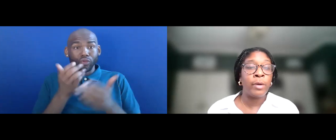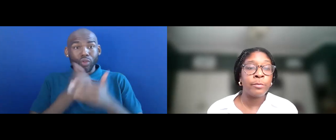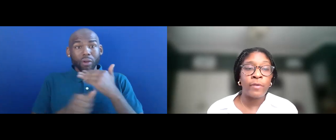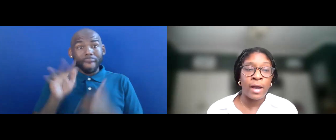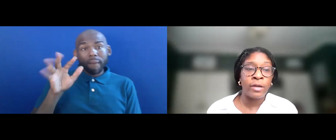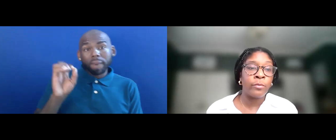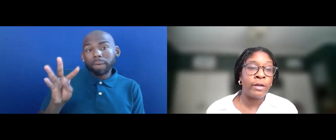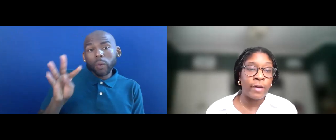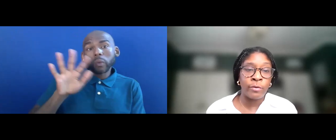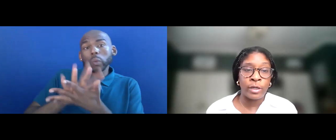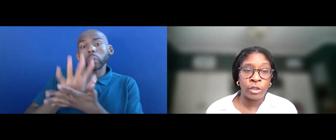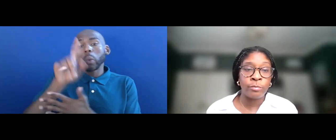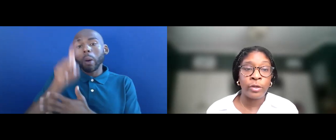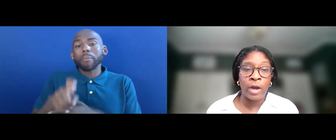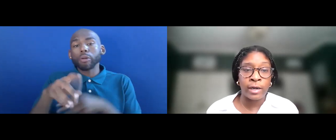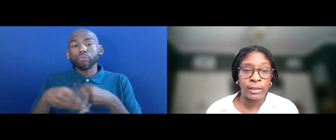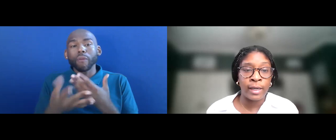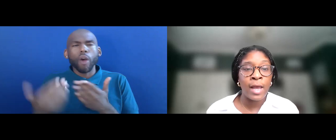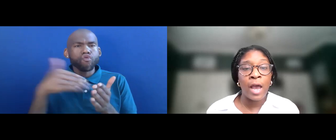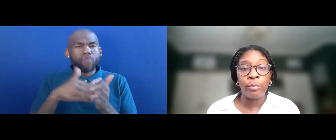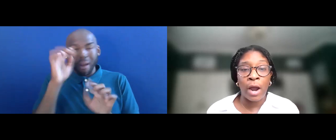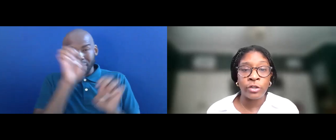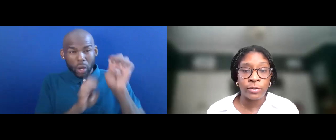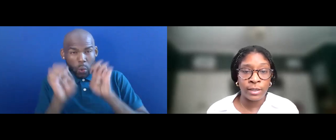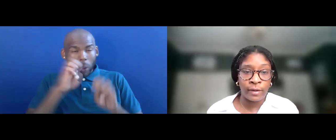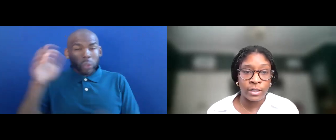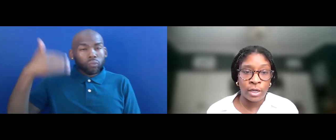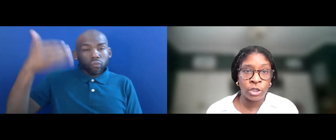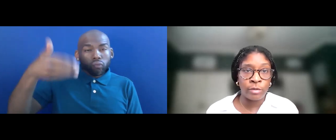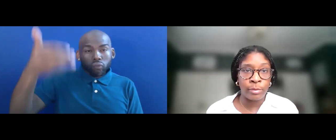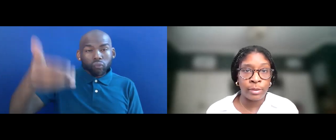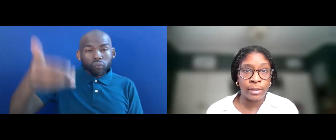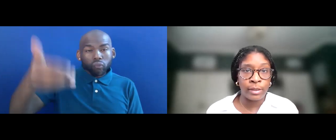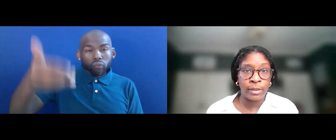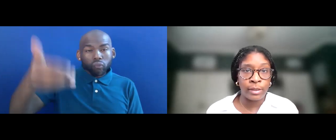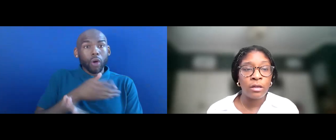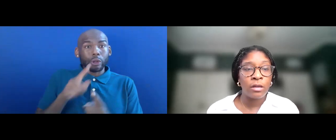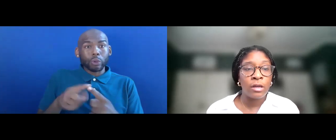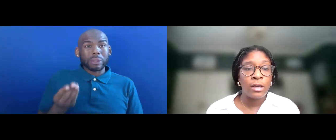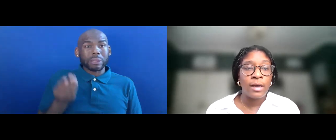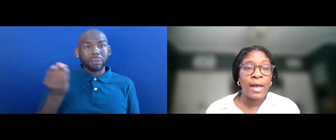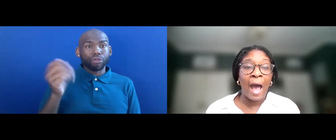MUST PROVIDE RE-EVALUATIONS PERIODICALLY AND PRIOR TO CHANGE IN PLACEMENT.